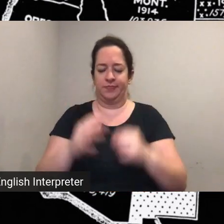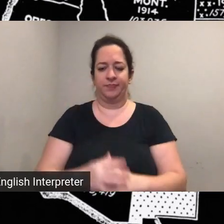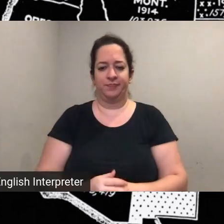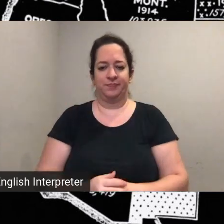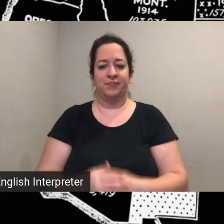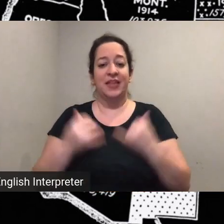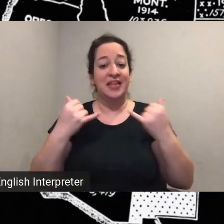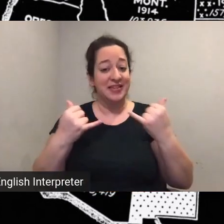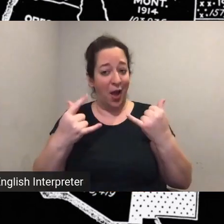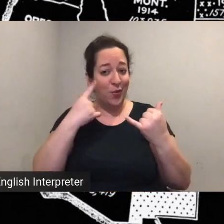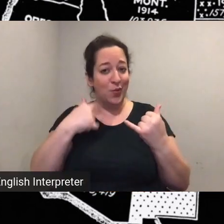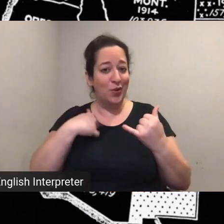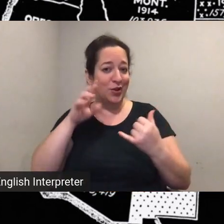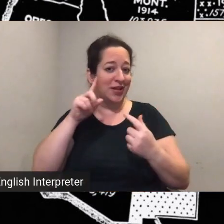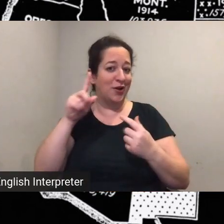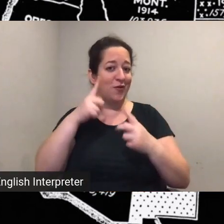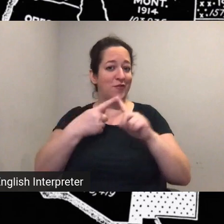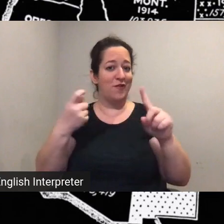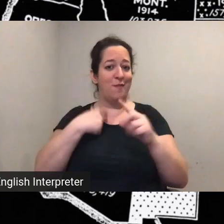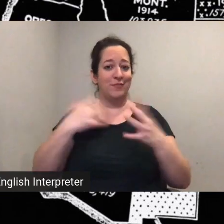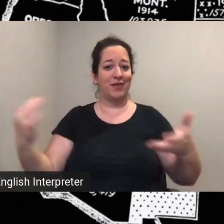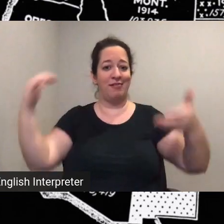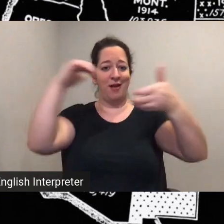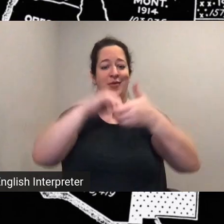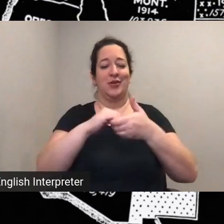project from towson university in the national park service